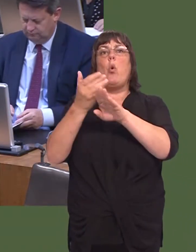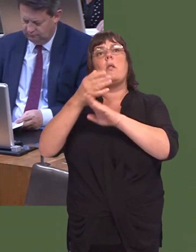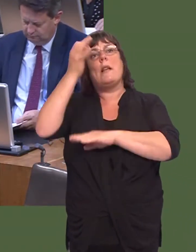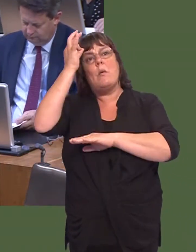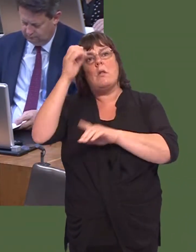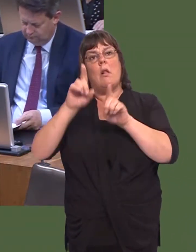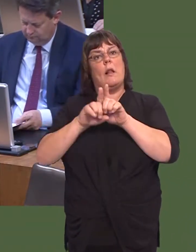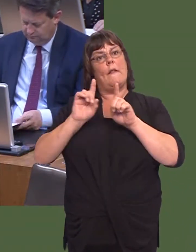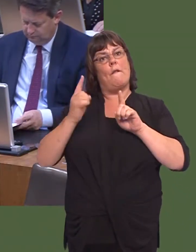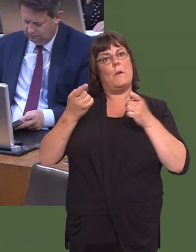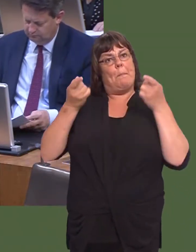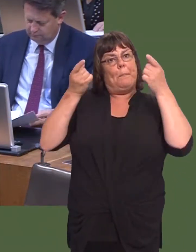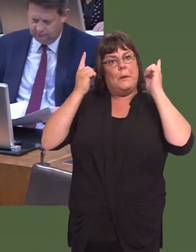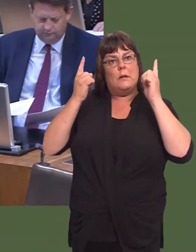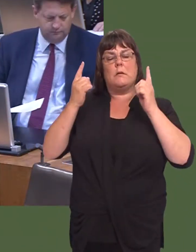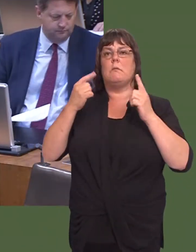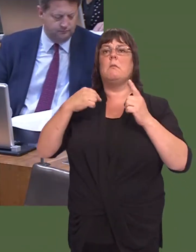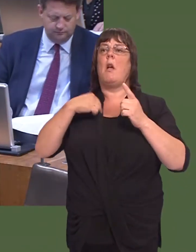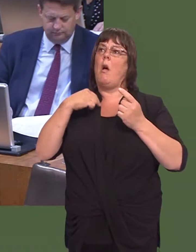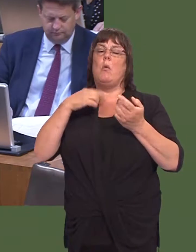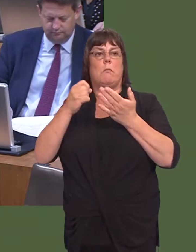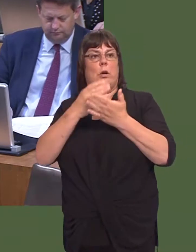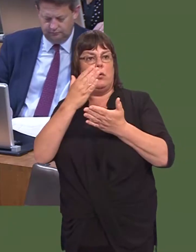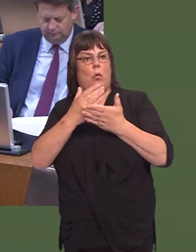council, and as First Minister, of course, I have taken an interest in ensuring that